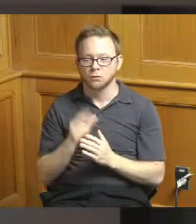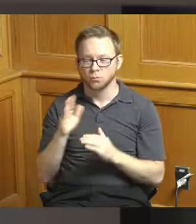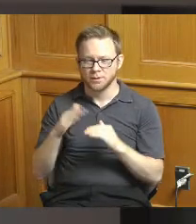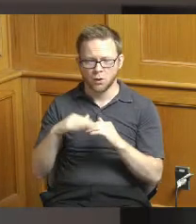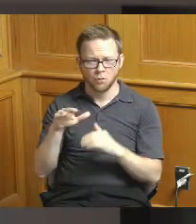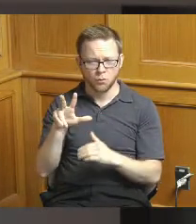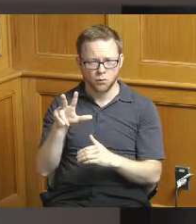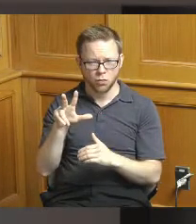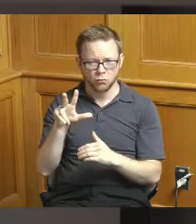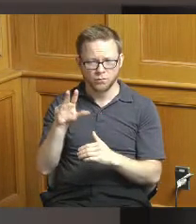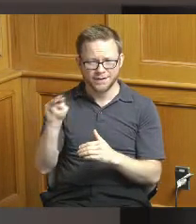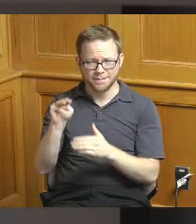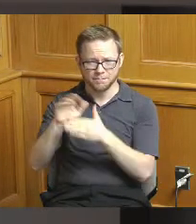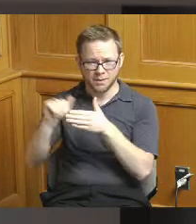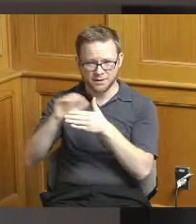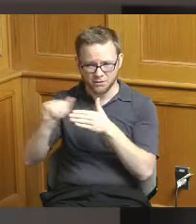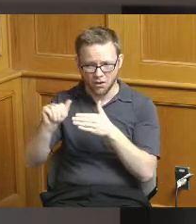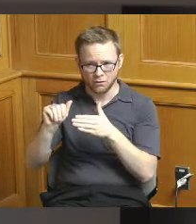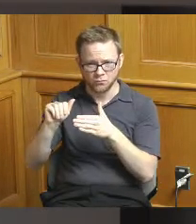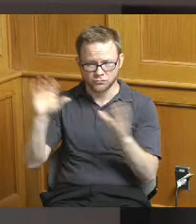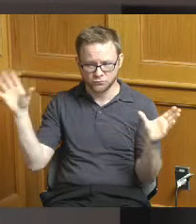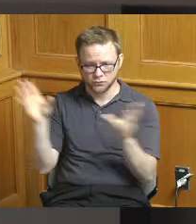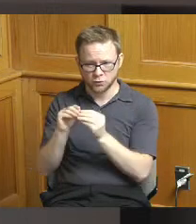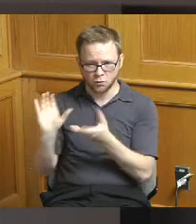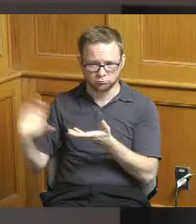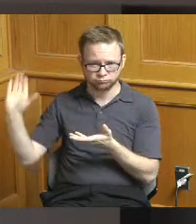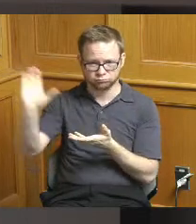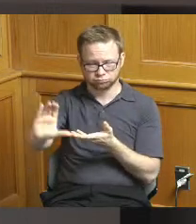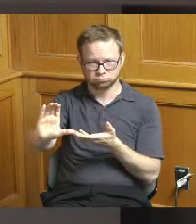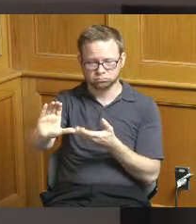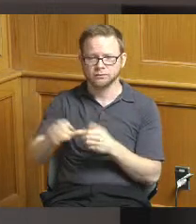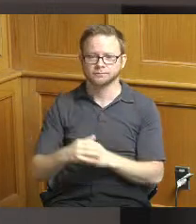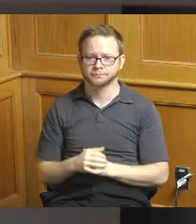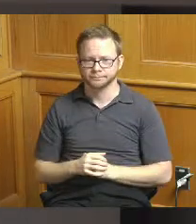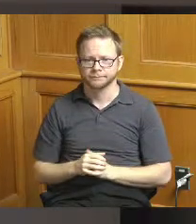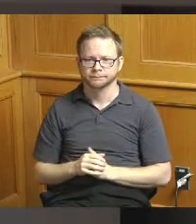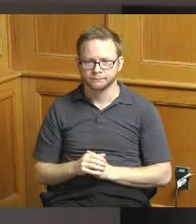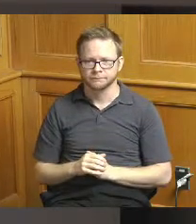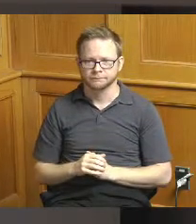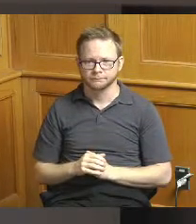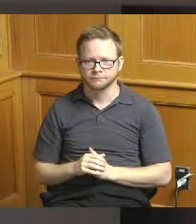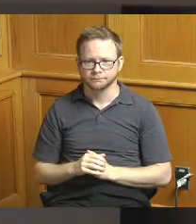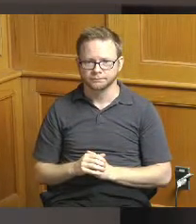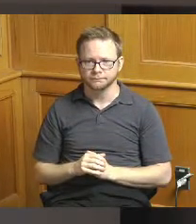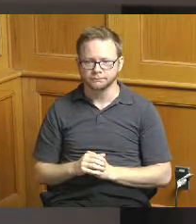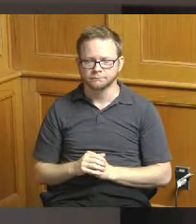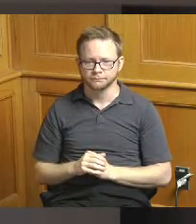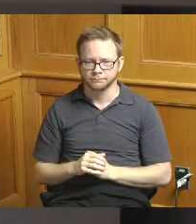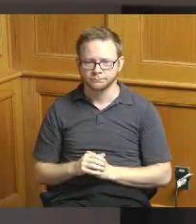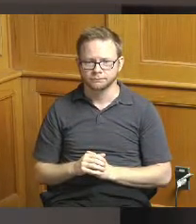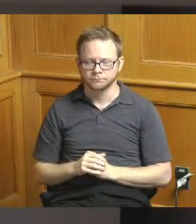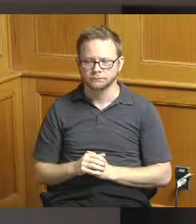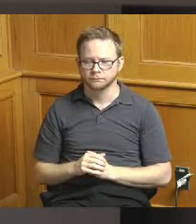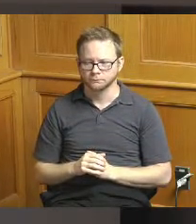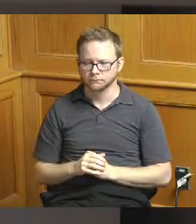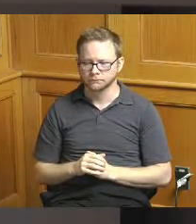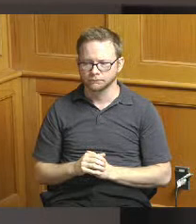an investment at the site total it's and it would also serve as implementation of their Springfield